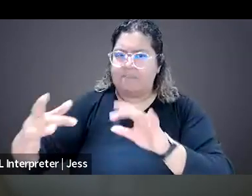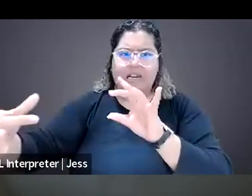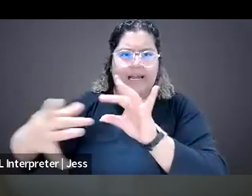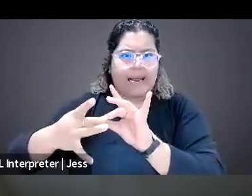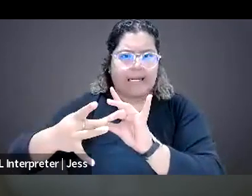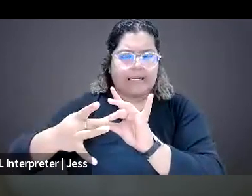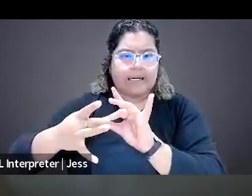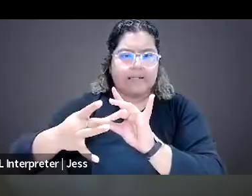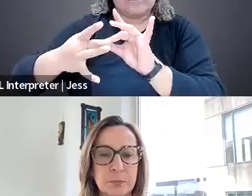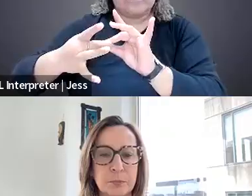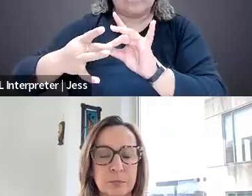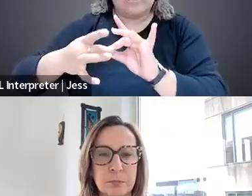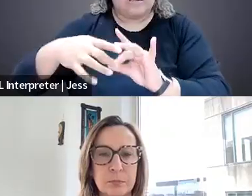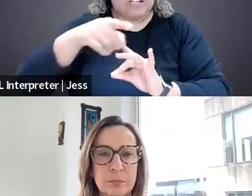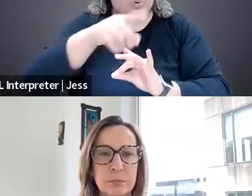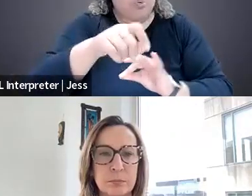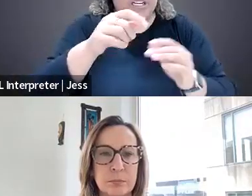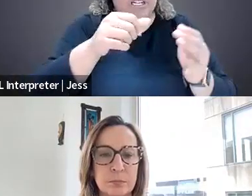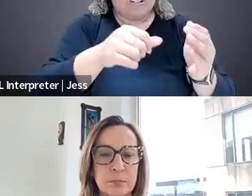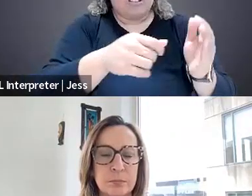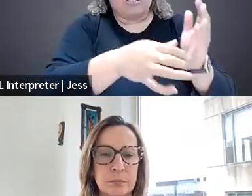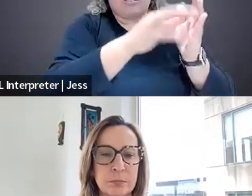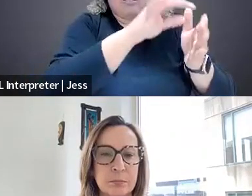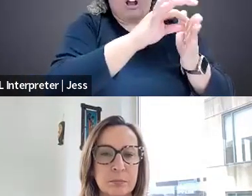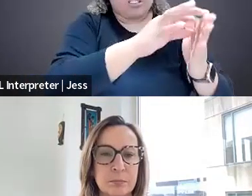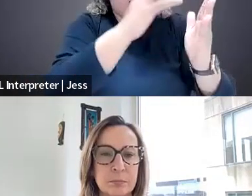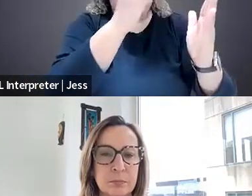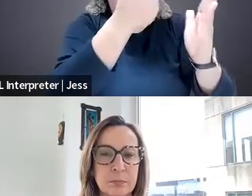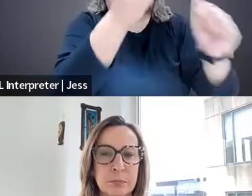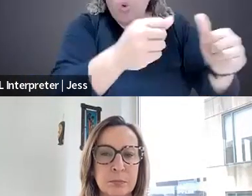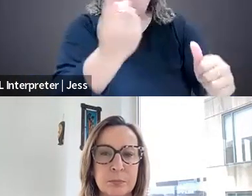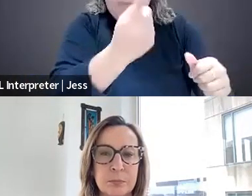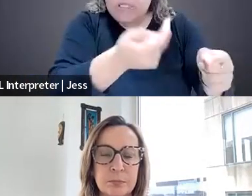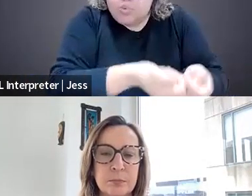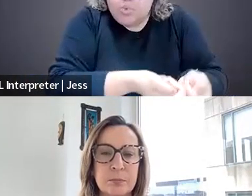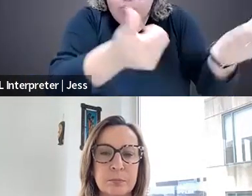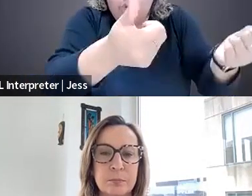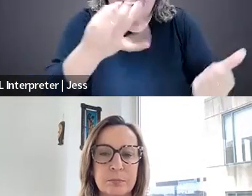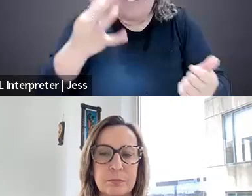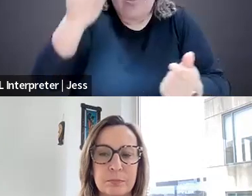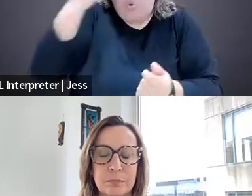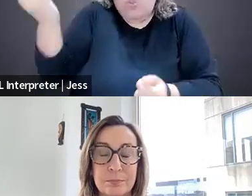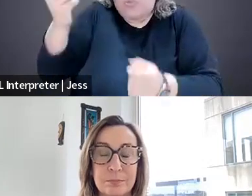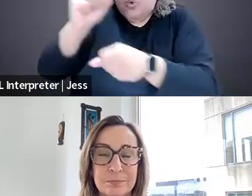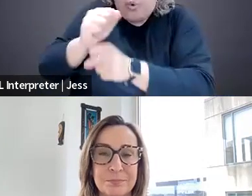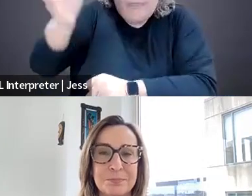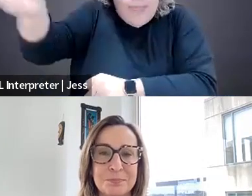please use that. We have found that if you have a connection, if you know a human being in a social media platform,